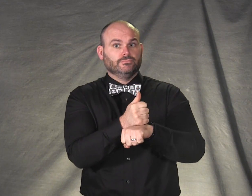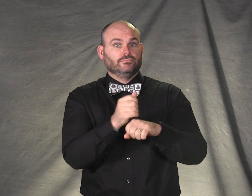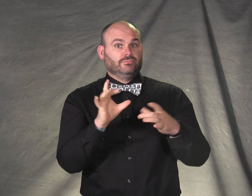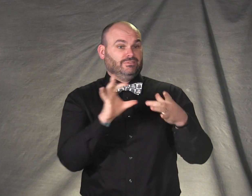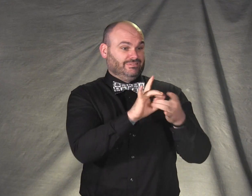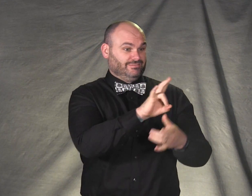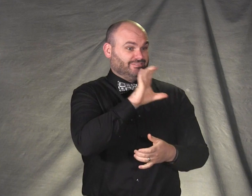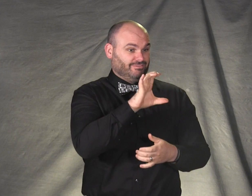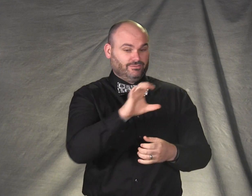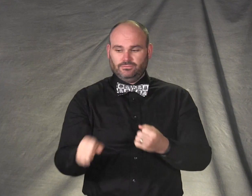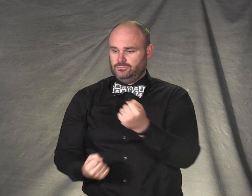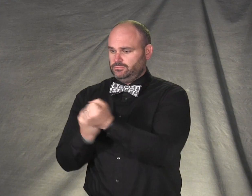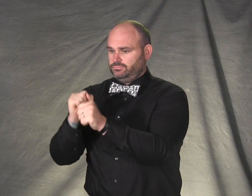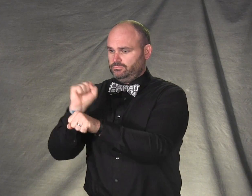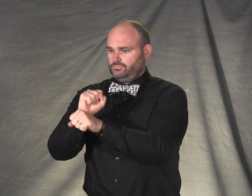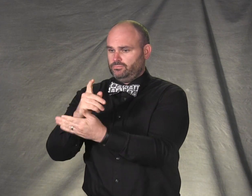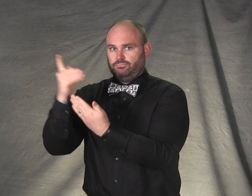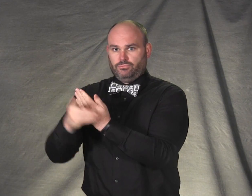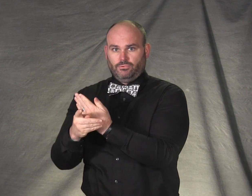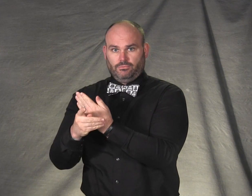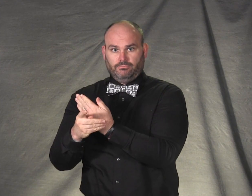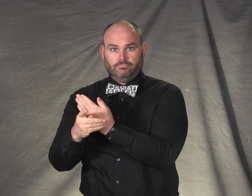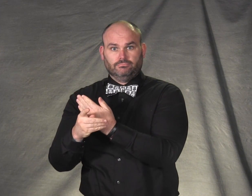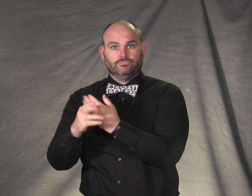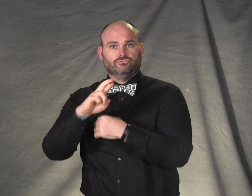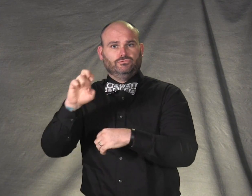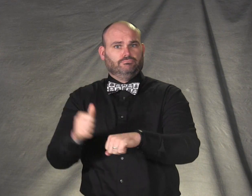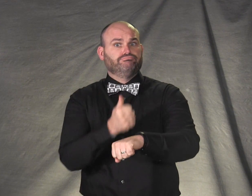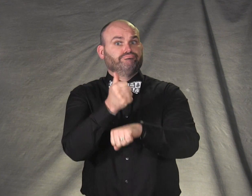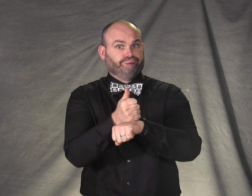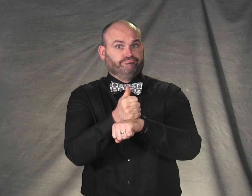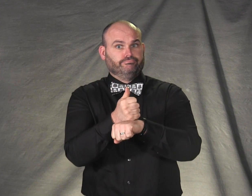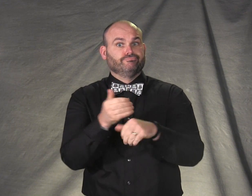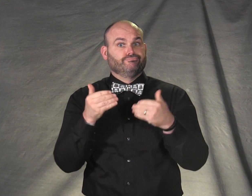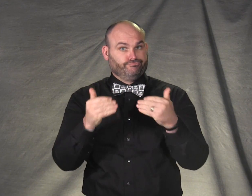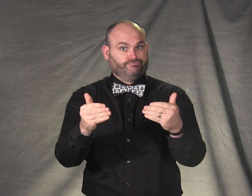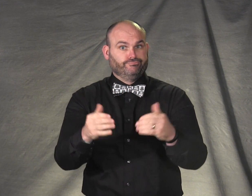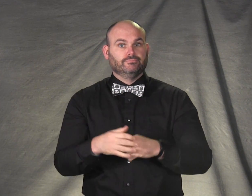and the Supported Worker programs,